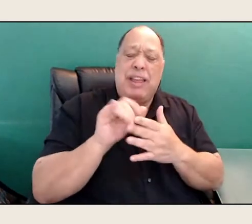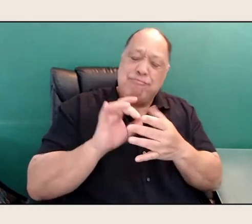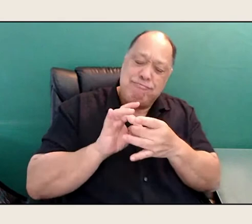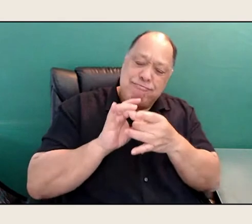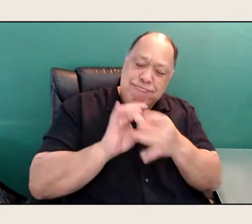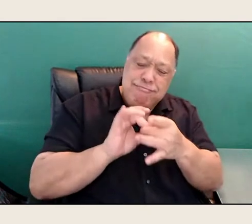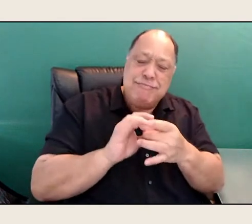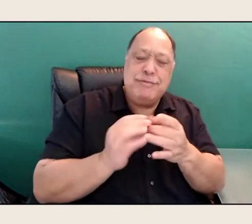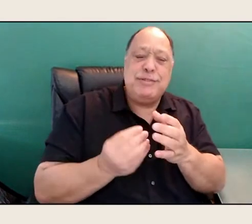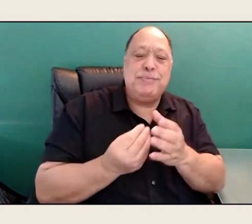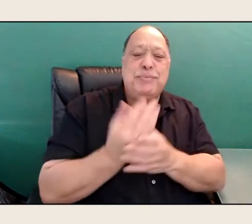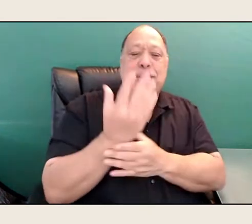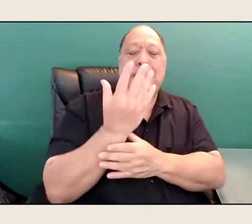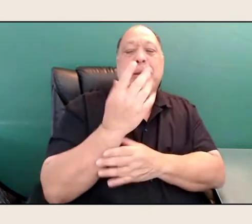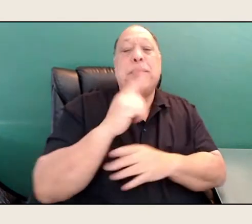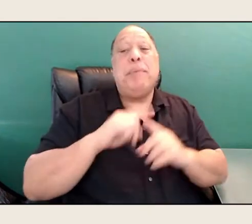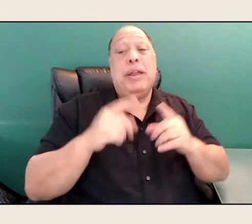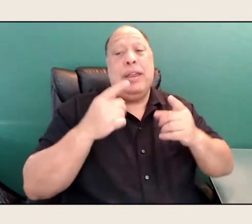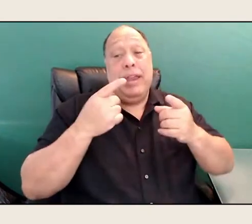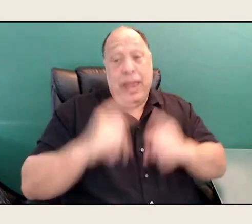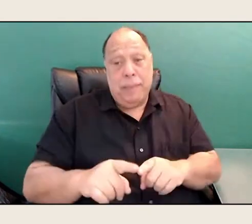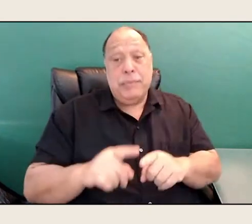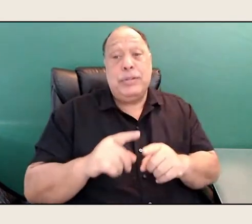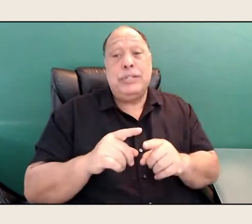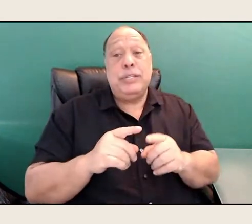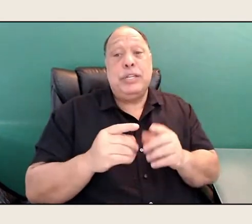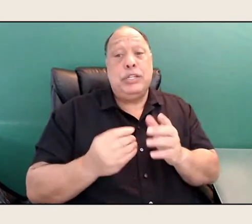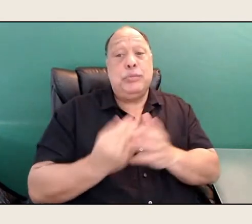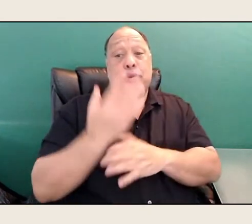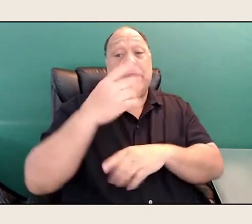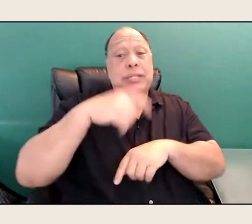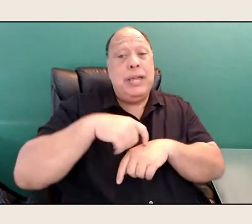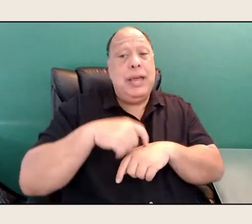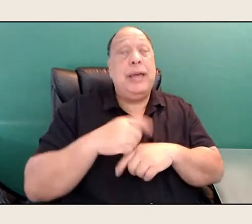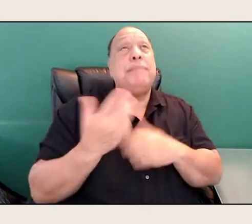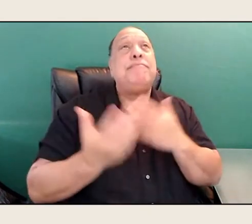it's during the spring that, it's kind of like things are opened,